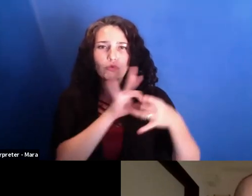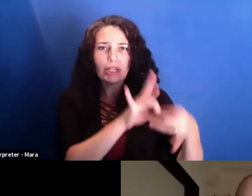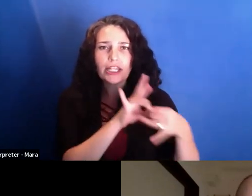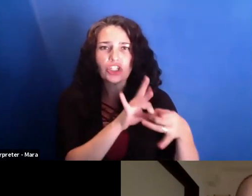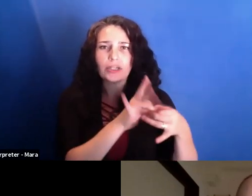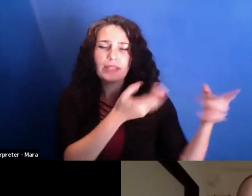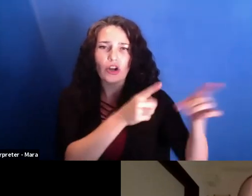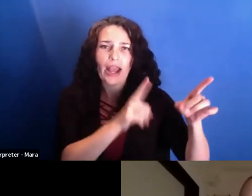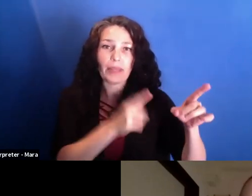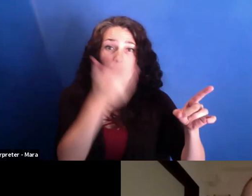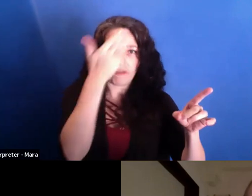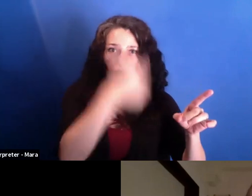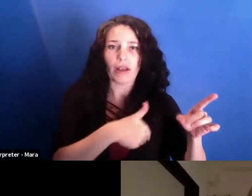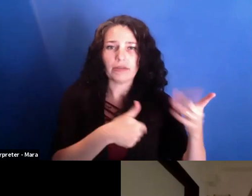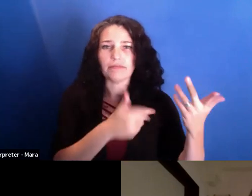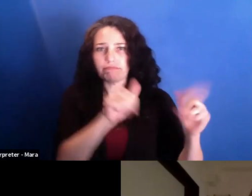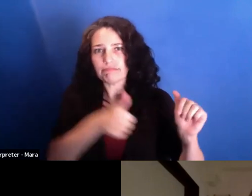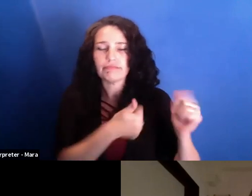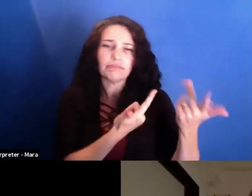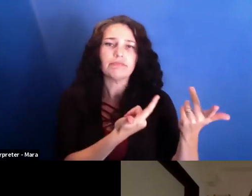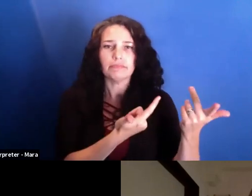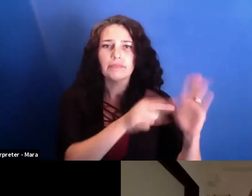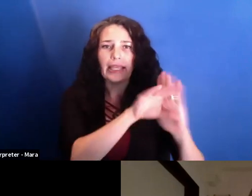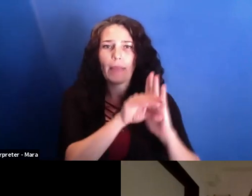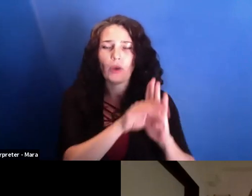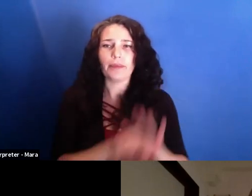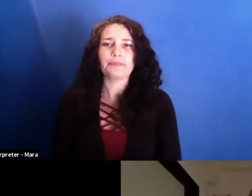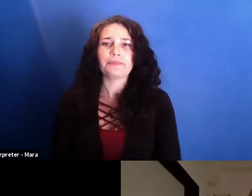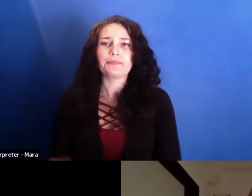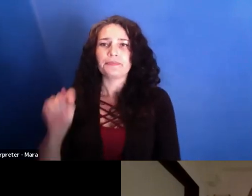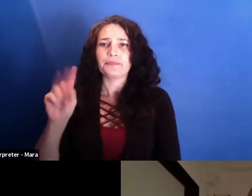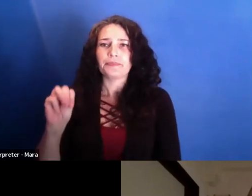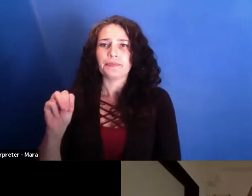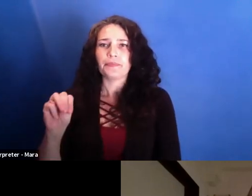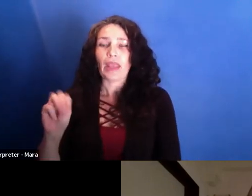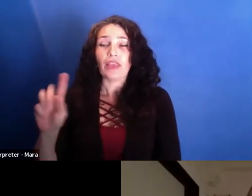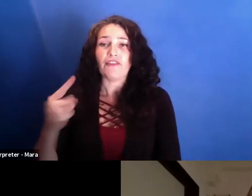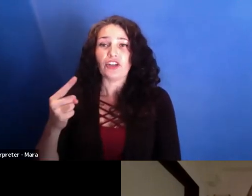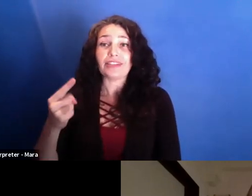At least, you know, the first half of the movie, for people who don't know much going in, they might assume